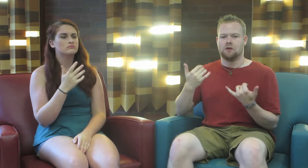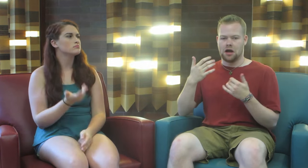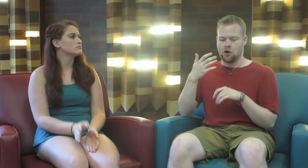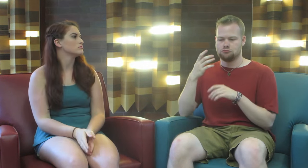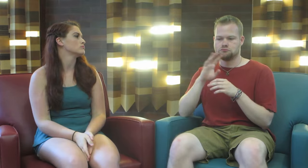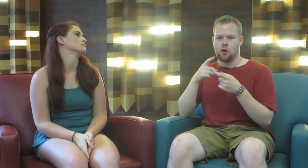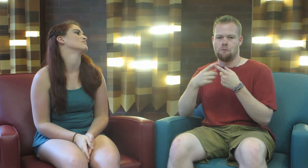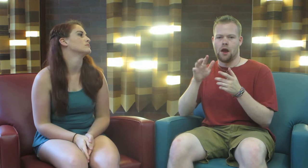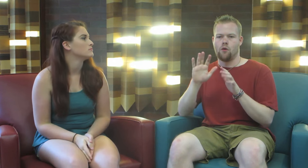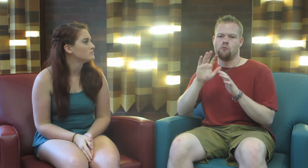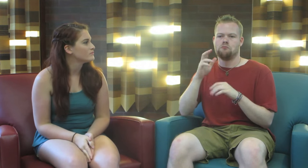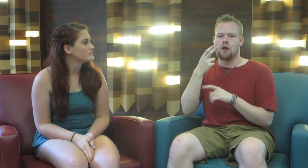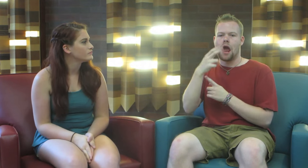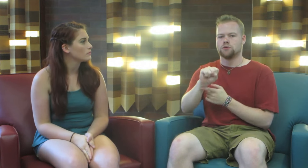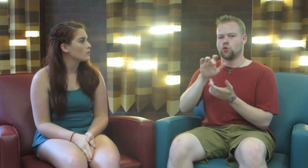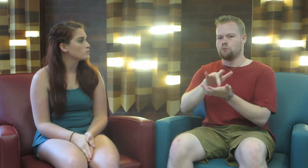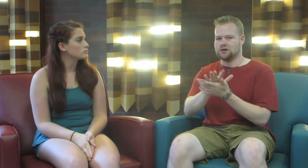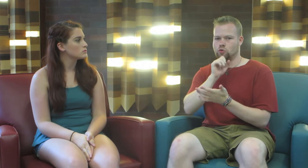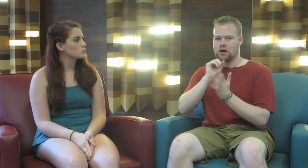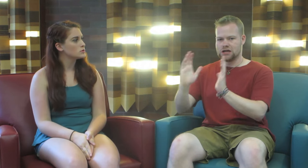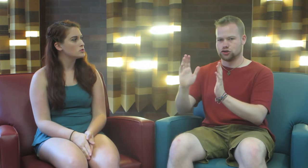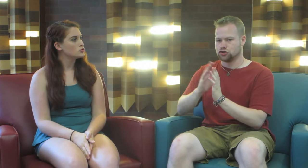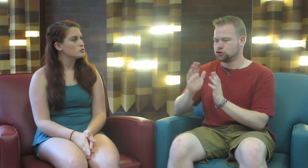R: Now, we’re gonna talk about around high school and middle school age range.